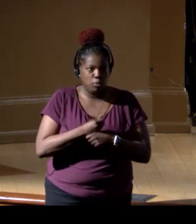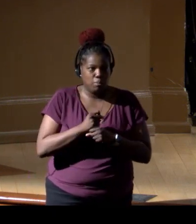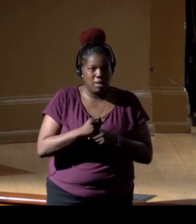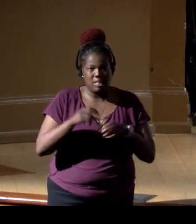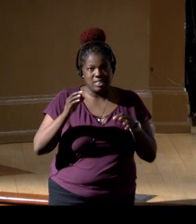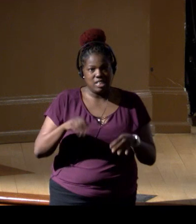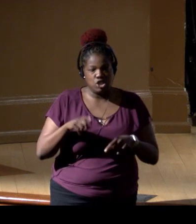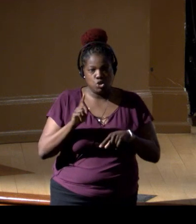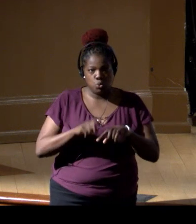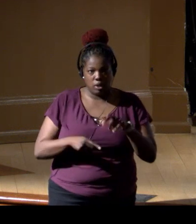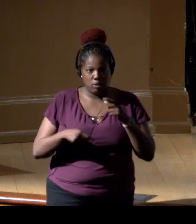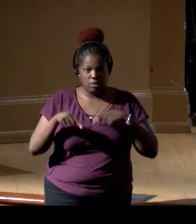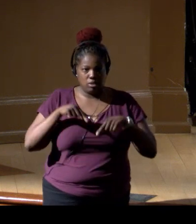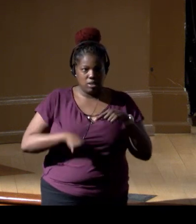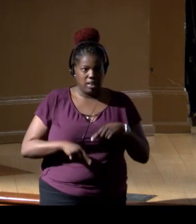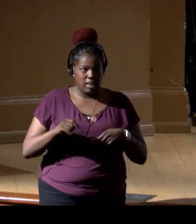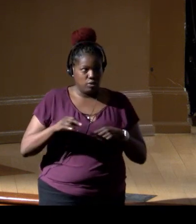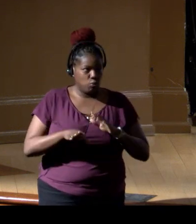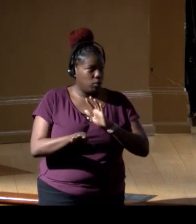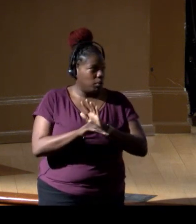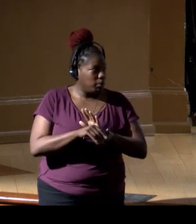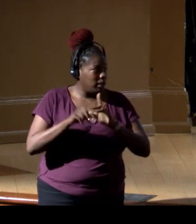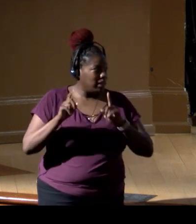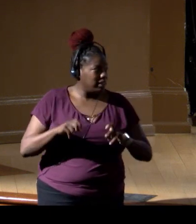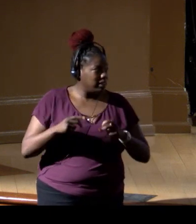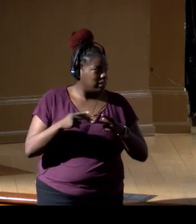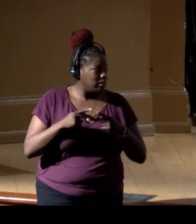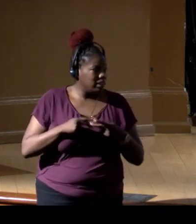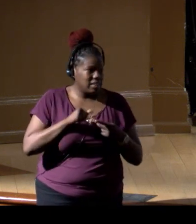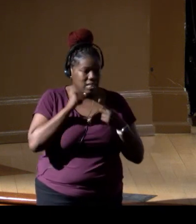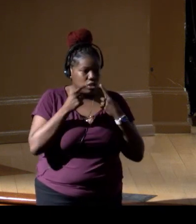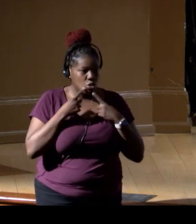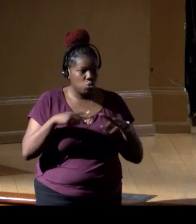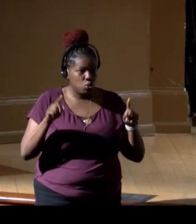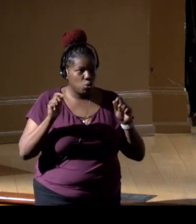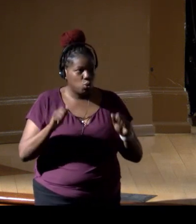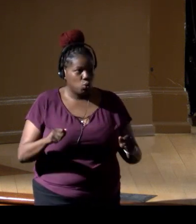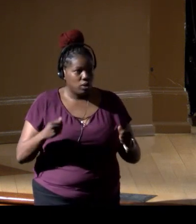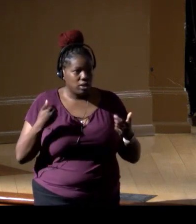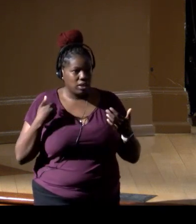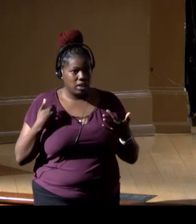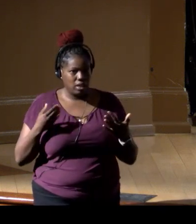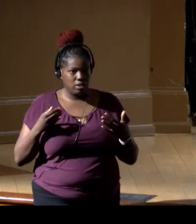if we pick a test site and it doesn't work, we can move the test site, right?